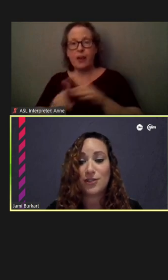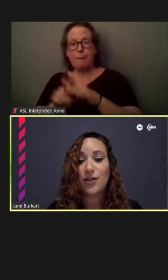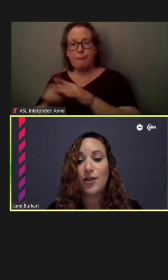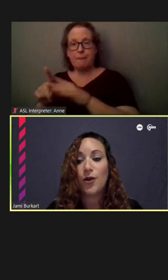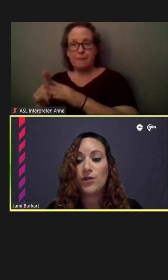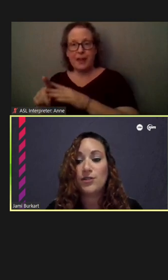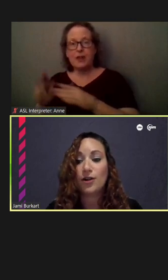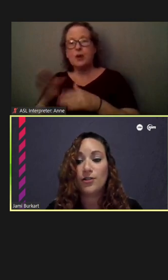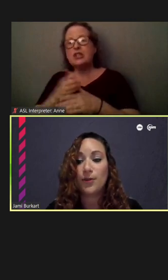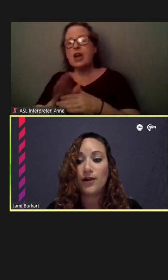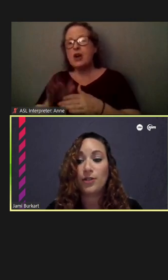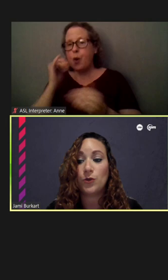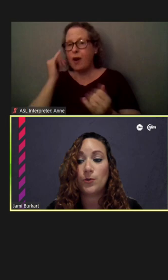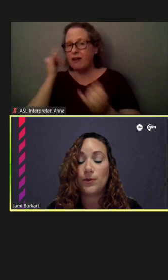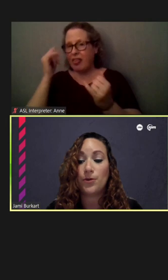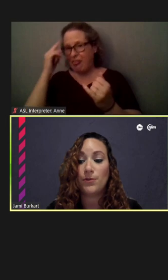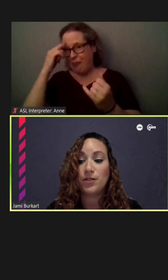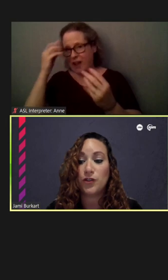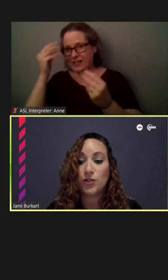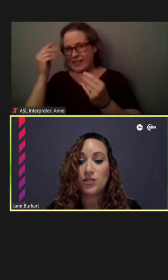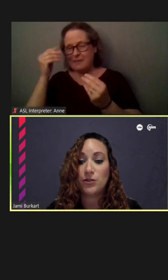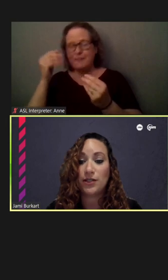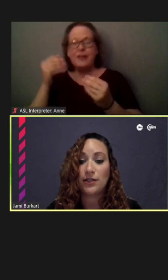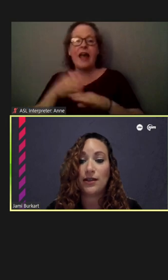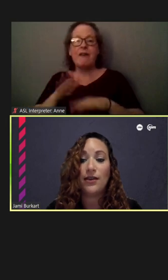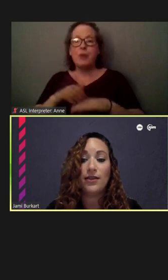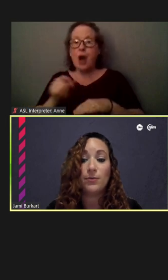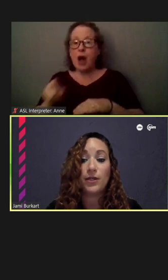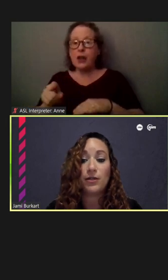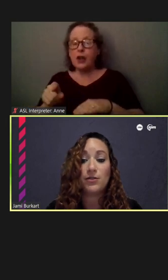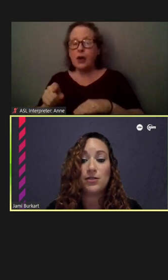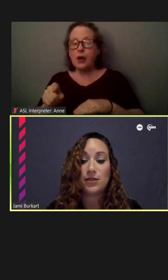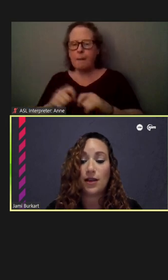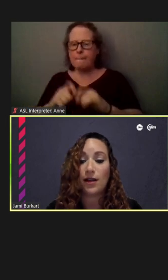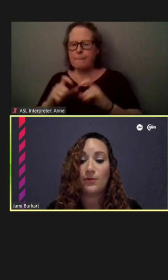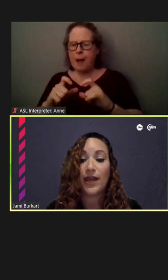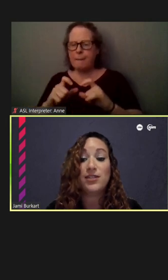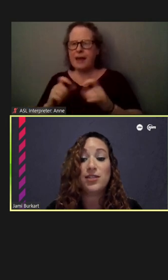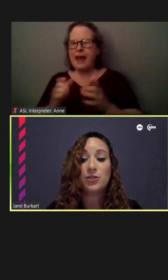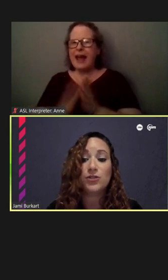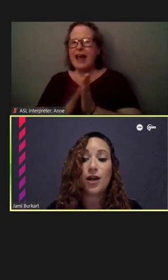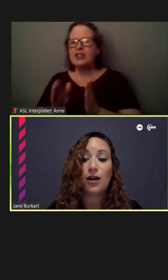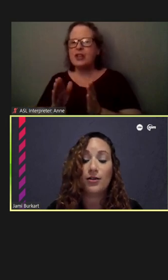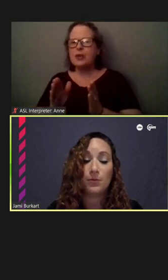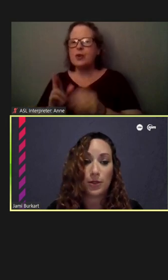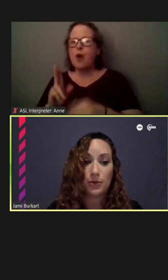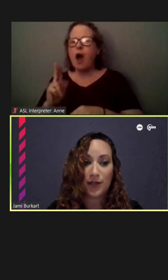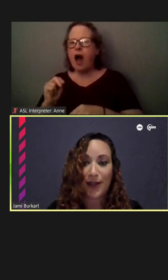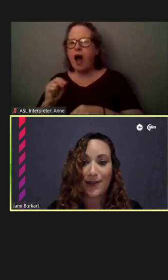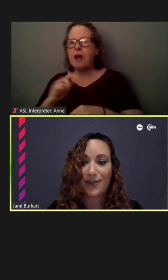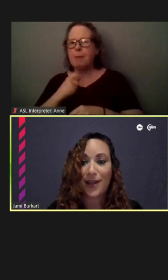Once called upon, there will be a prompt on your screen that appears, asking you to unmute, and at